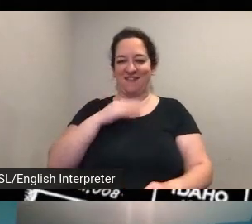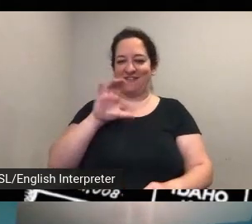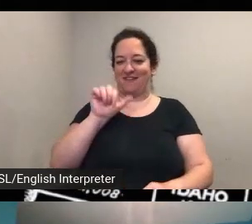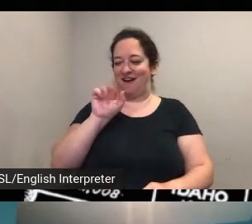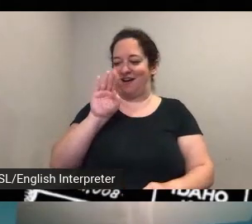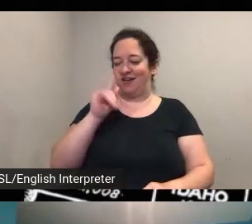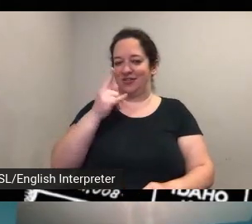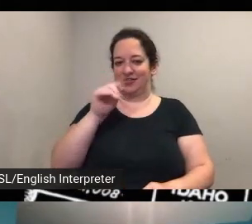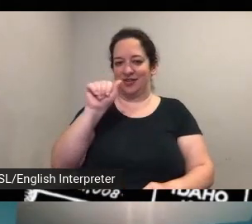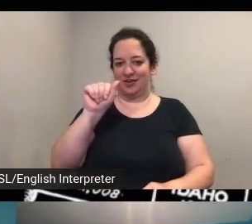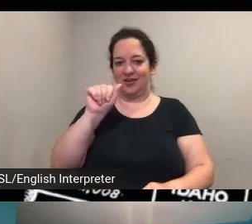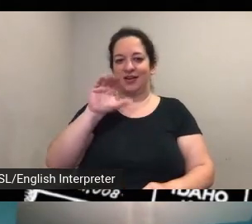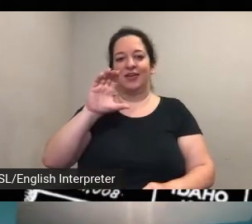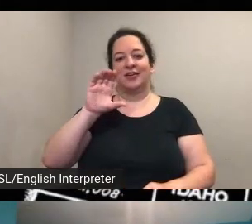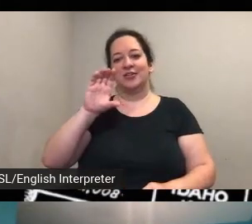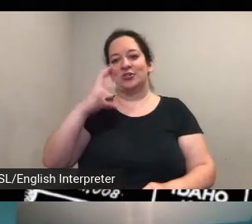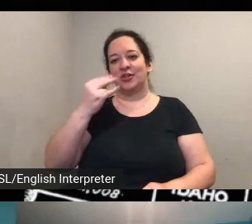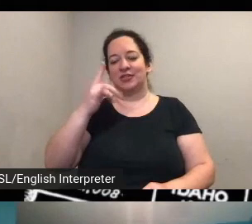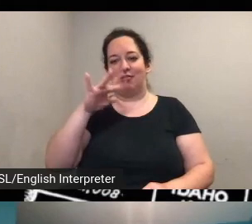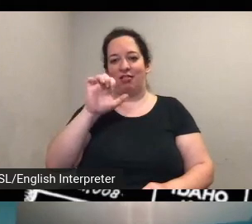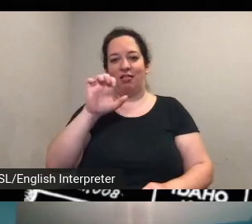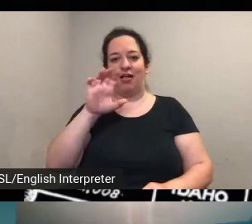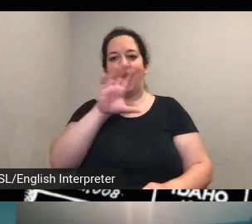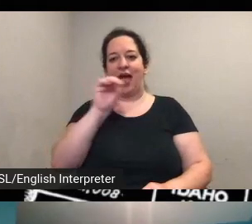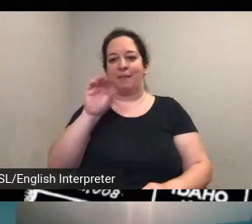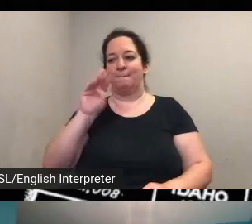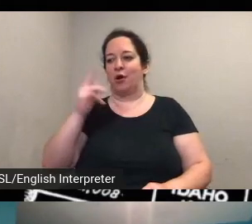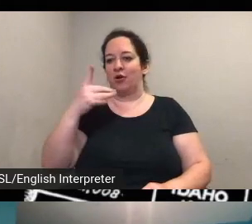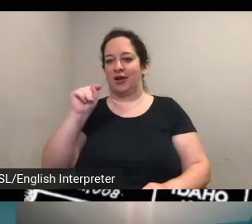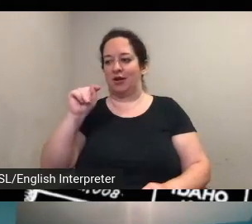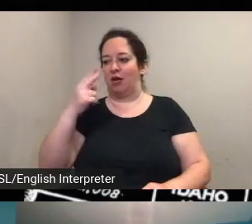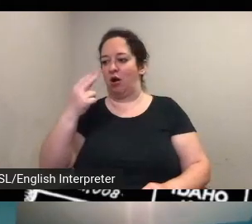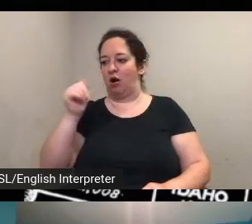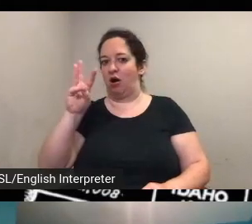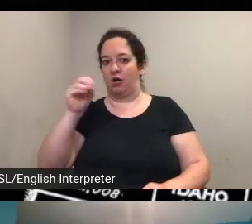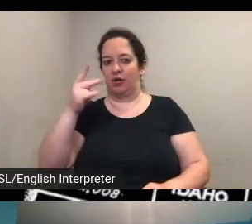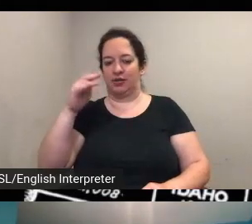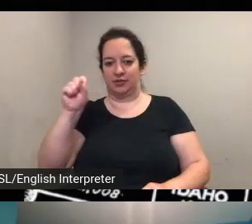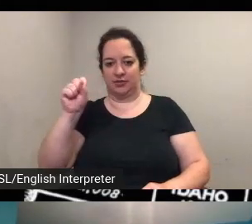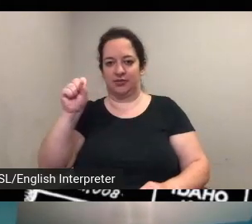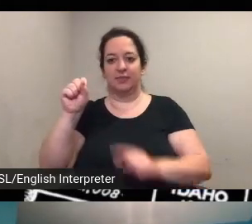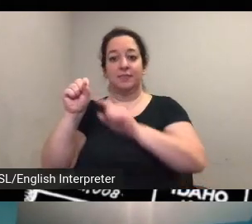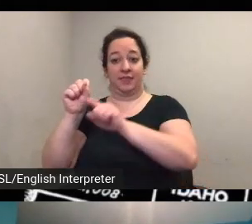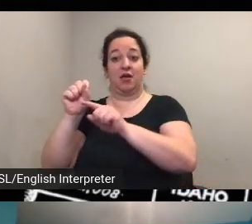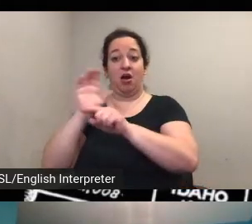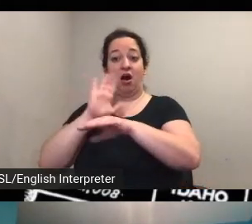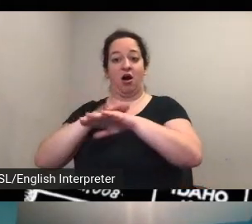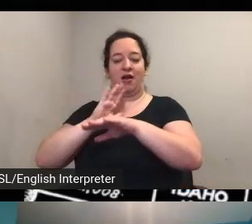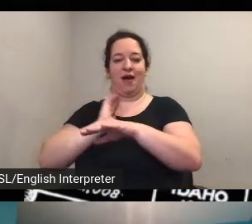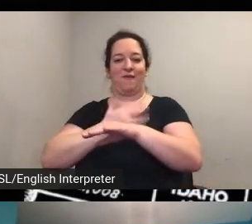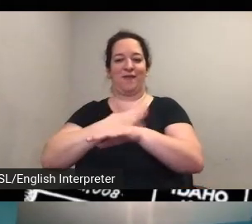our neighbor on our map um no uh links to correspondence yet but that's something yeah that we're hoping to